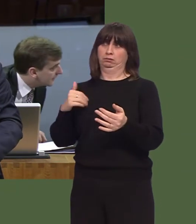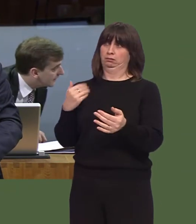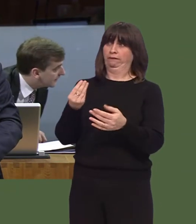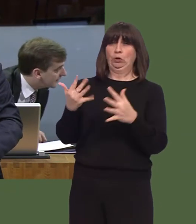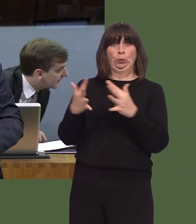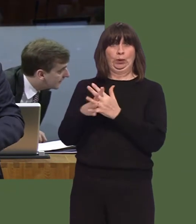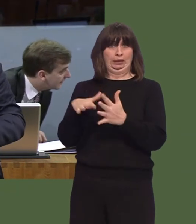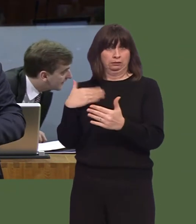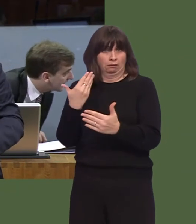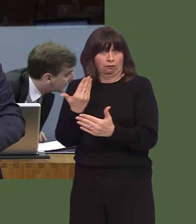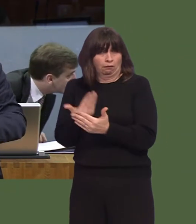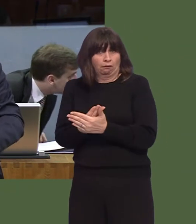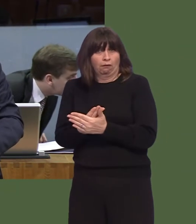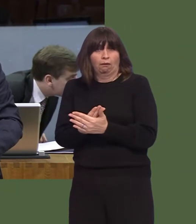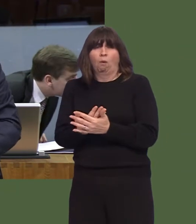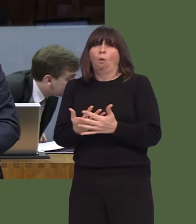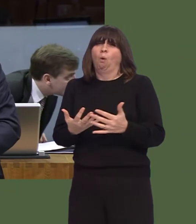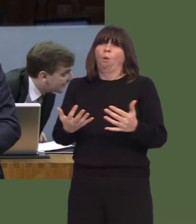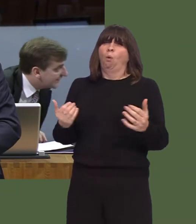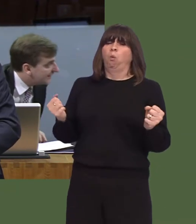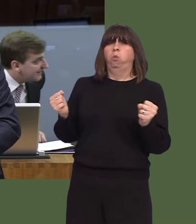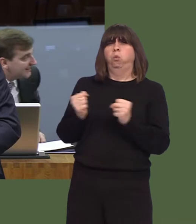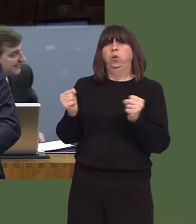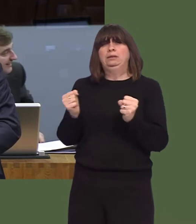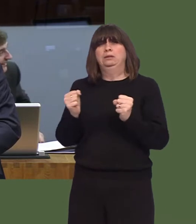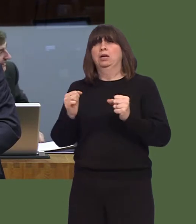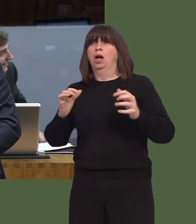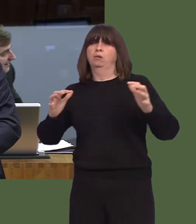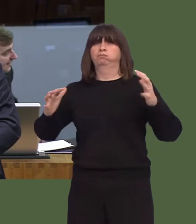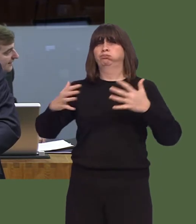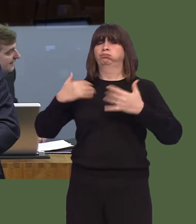couple of weeks, especially those specific winter pressures. Were they predictable and were they preventable?